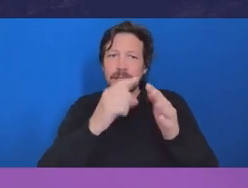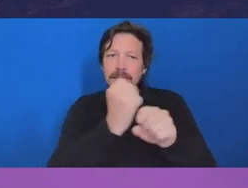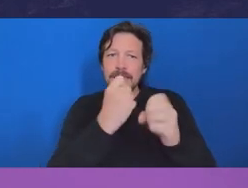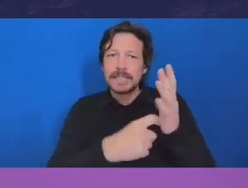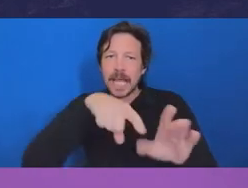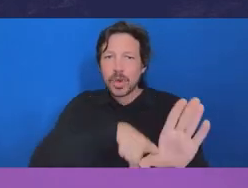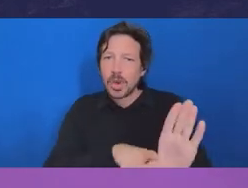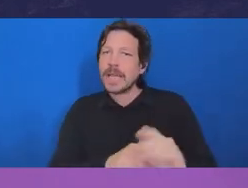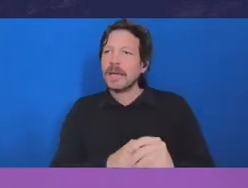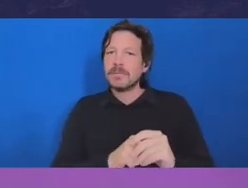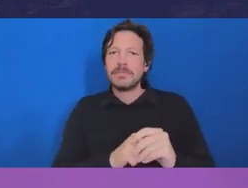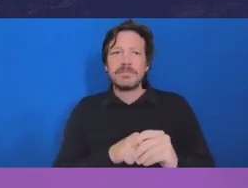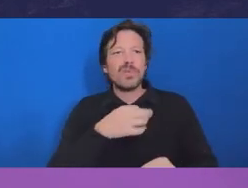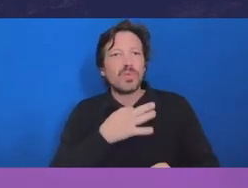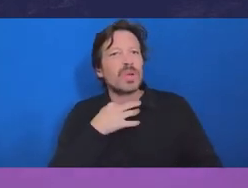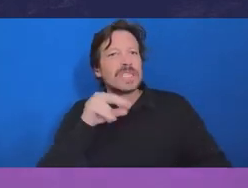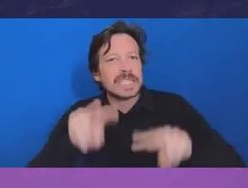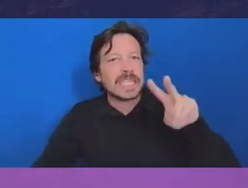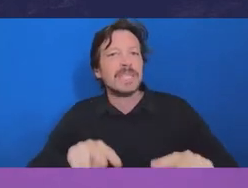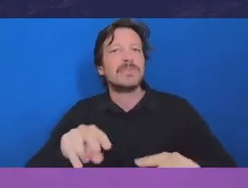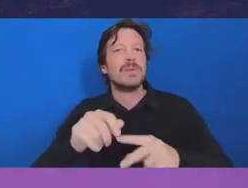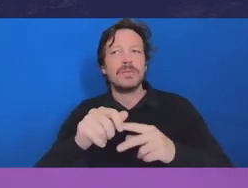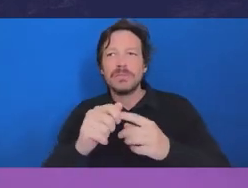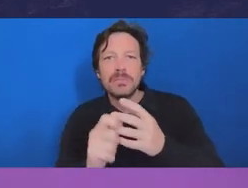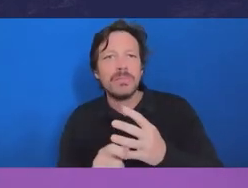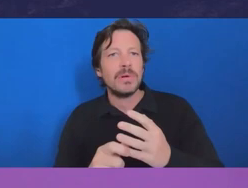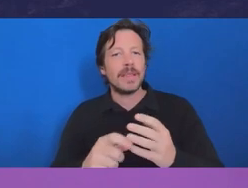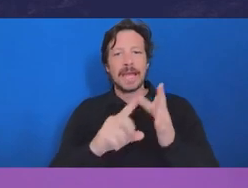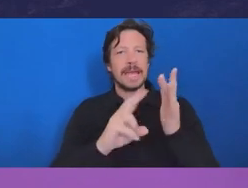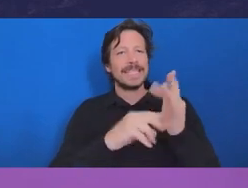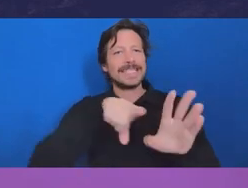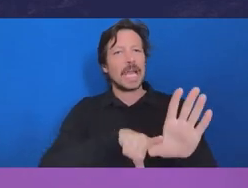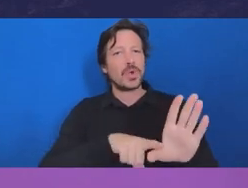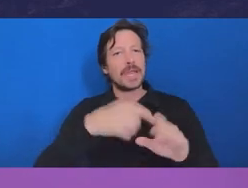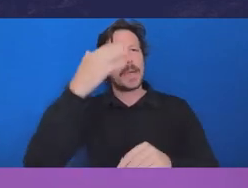that are being undertaken and the integrity maturity models. So I think they commend themselves